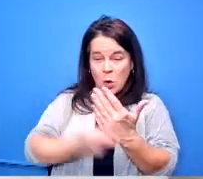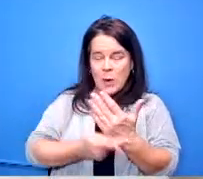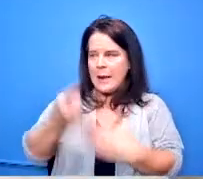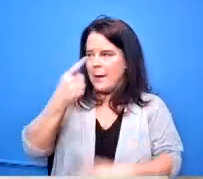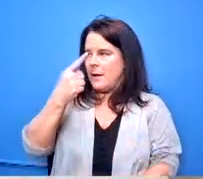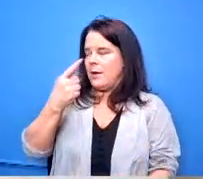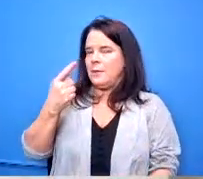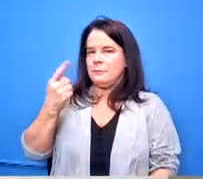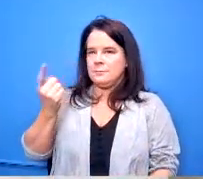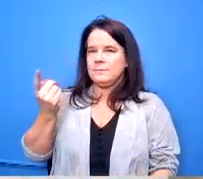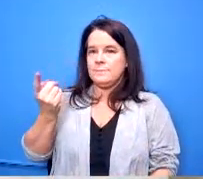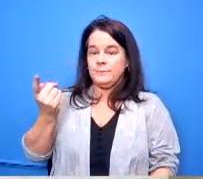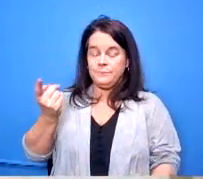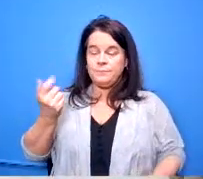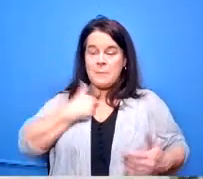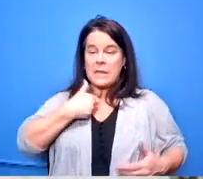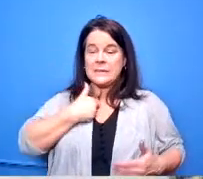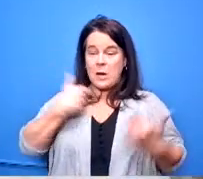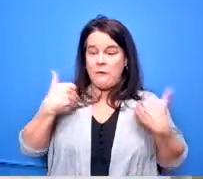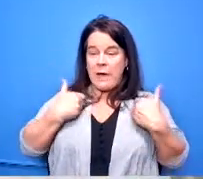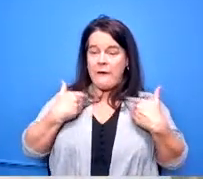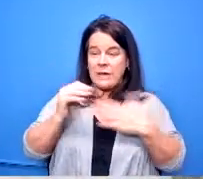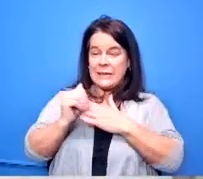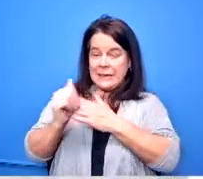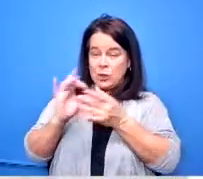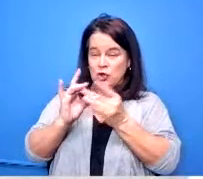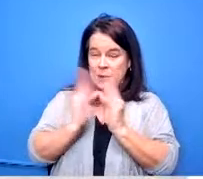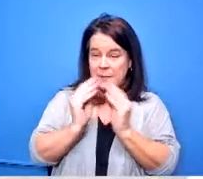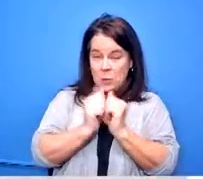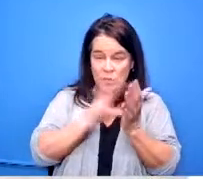i've had my leadership meetings with them they've asked me is there a way that we can learn how to